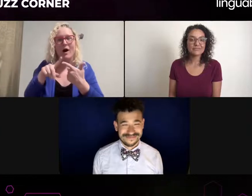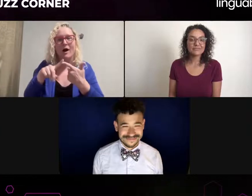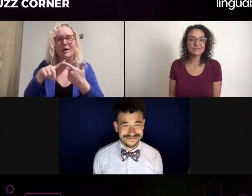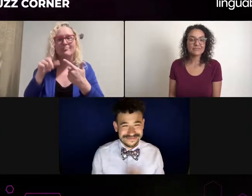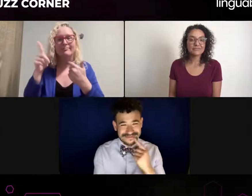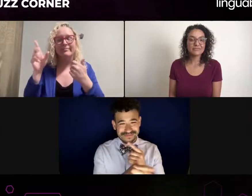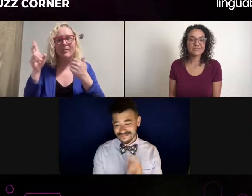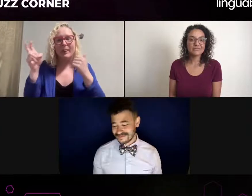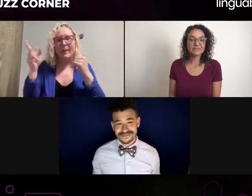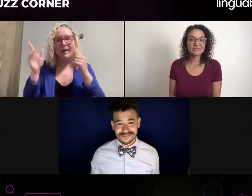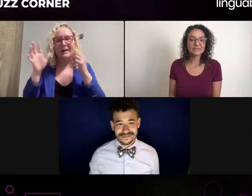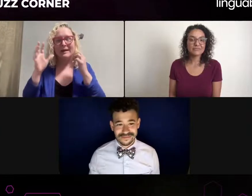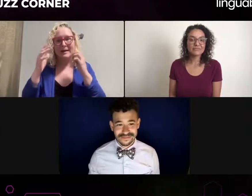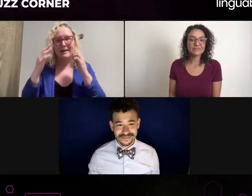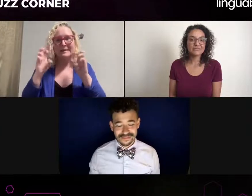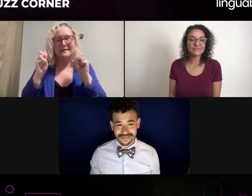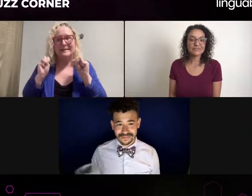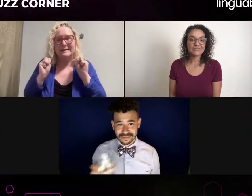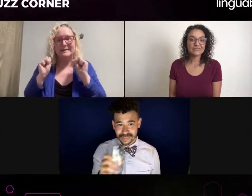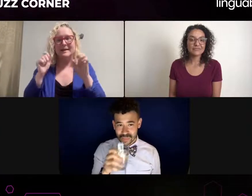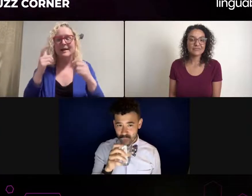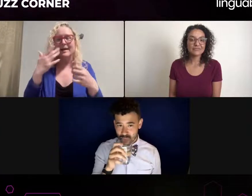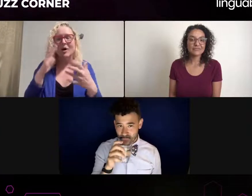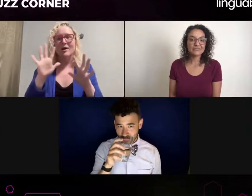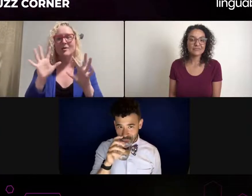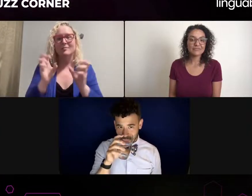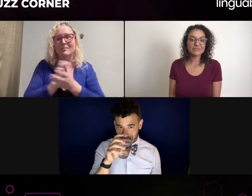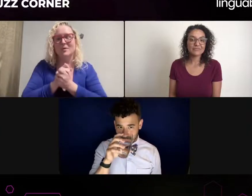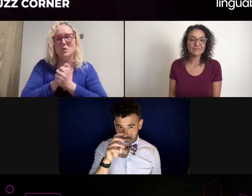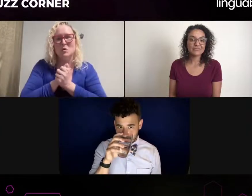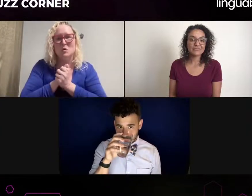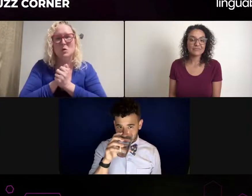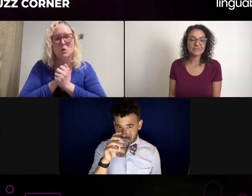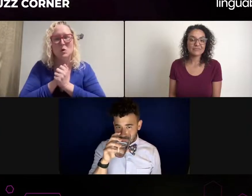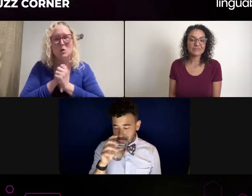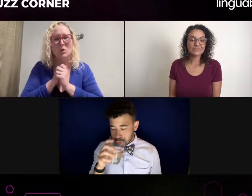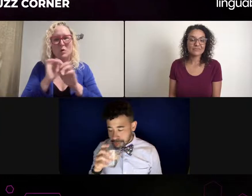something, I'll talk with the interpreter. After I'm working with the interpreter, I'll ask to clarify, "What did they say?" "What did you say?"